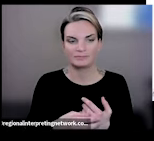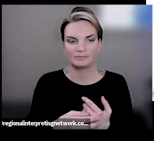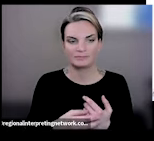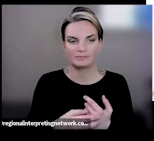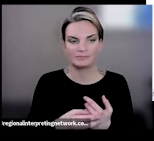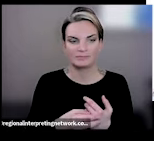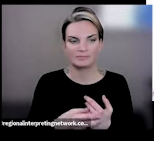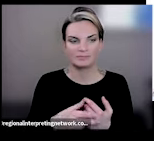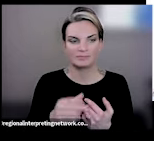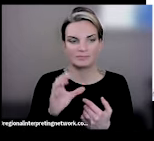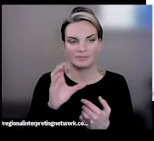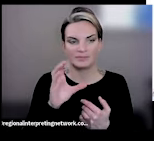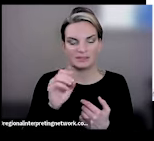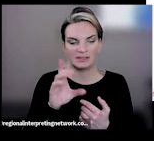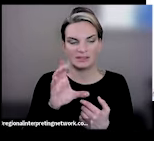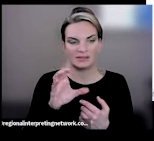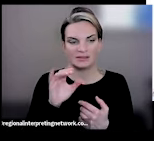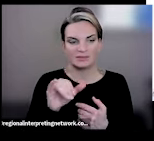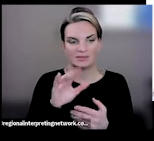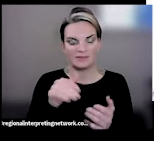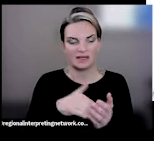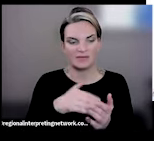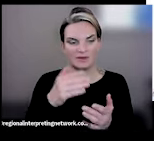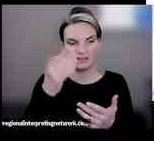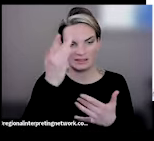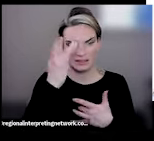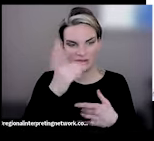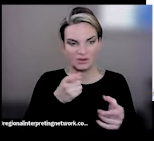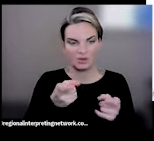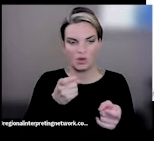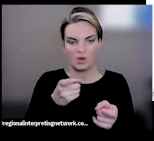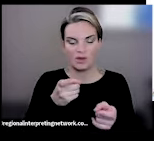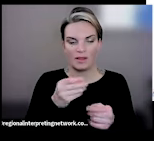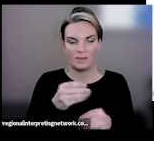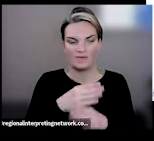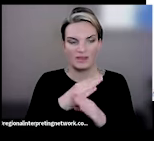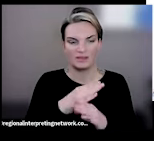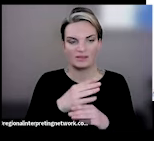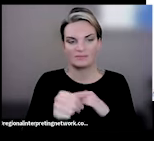So, the CDC (the Centers for Disease Control and Prevention) that's housed under HHS and they're